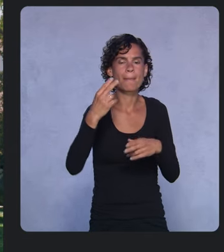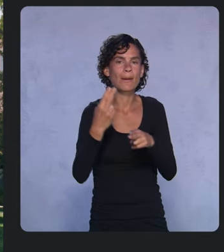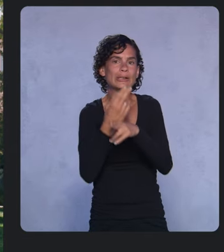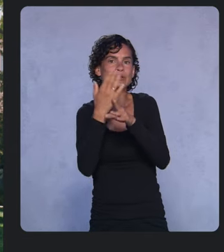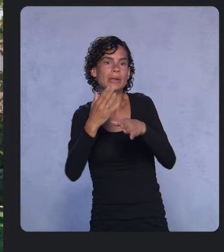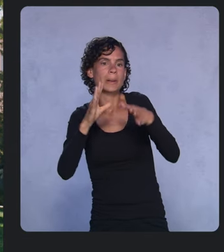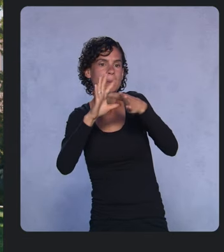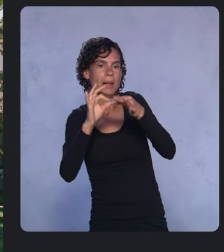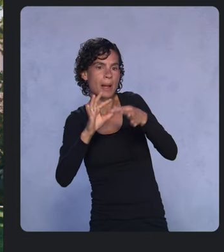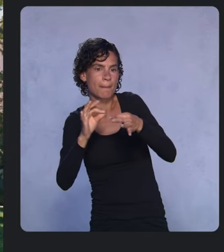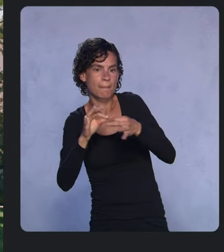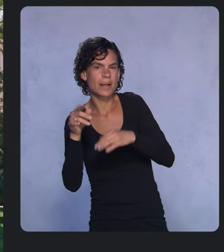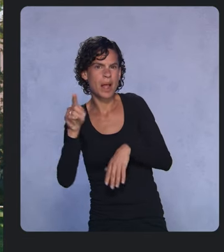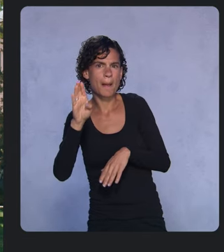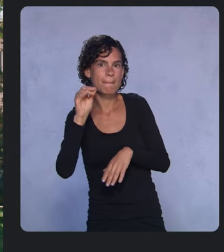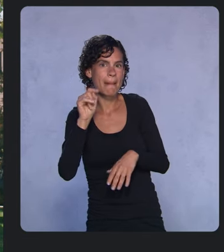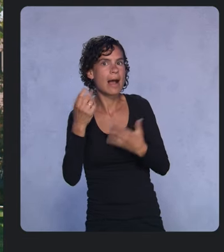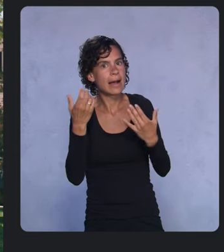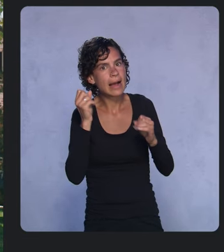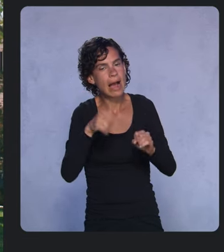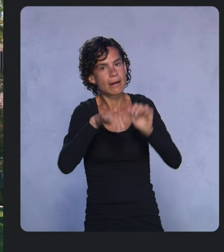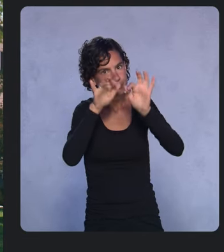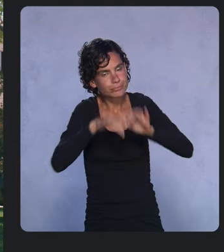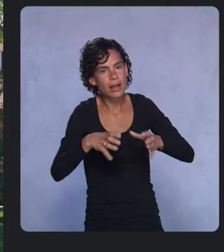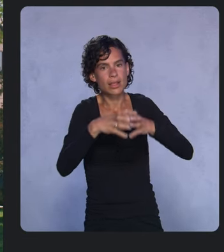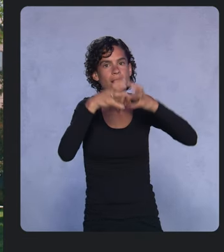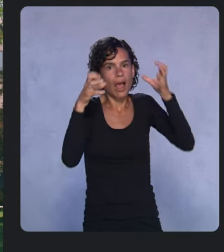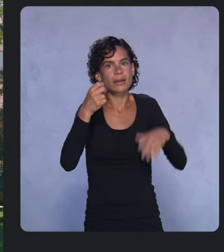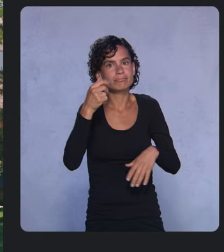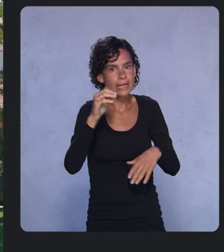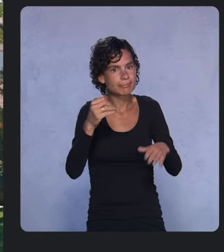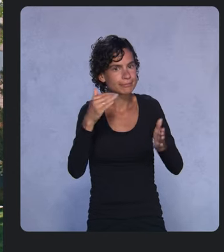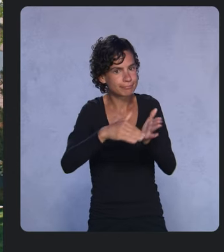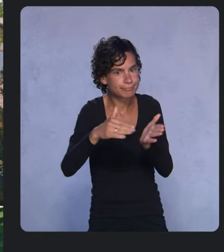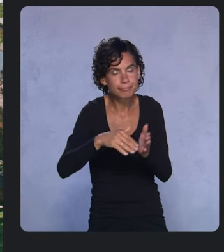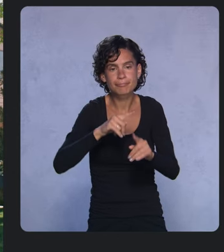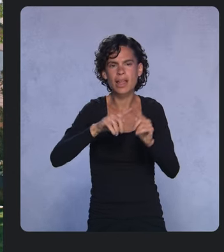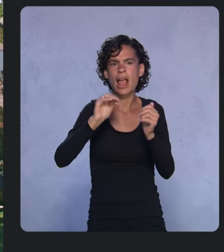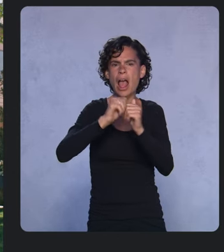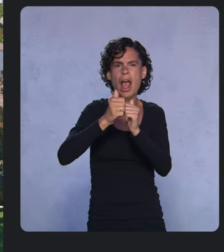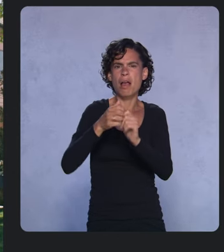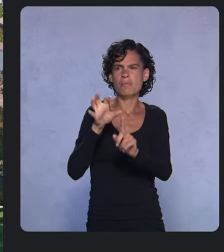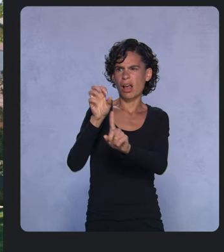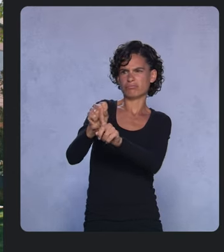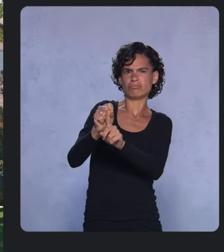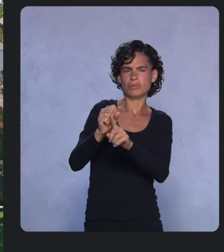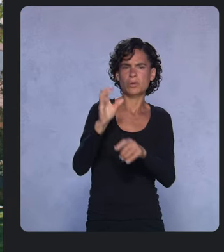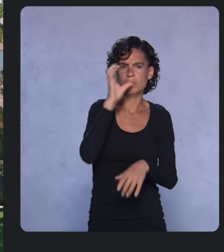By capturing it directly in the browser, you can save on server costs and improve user experience.